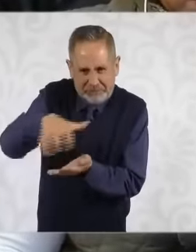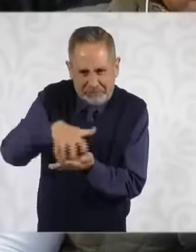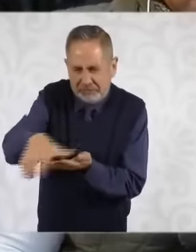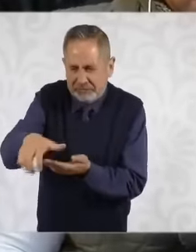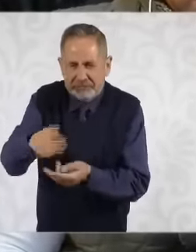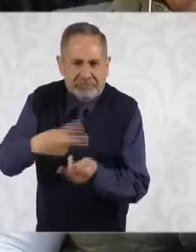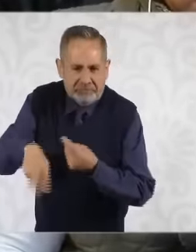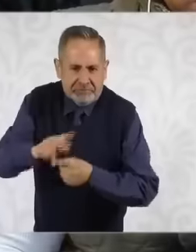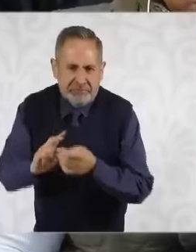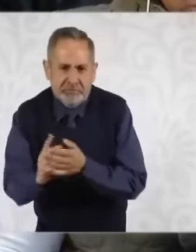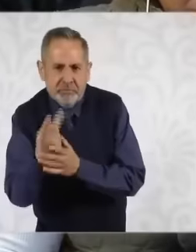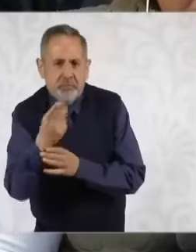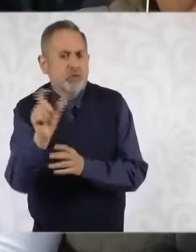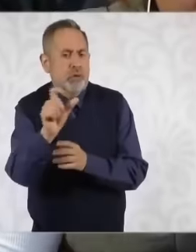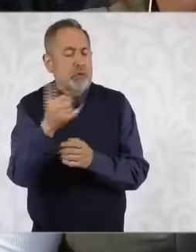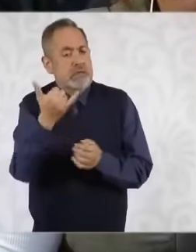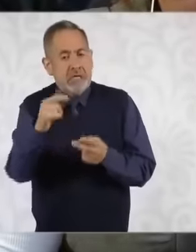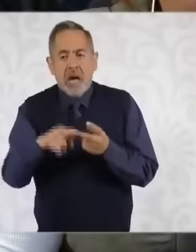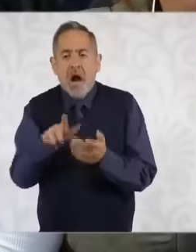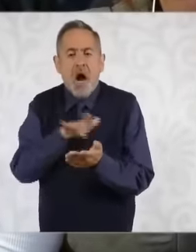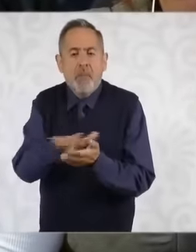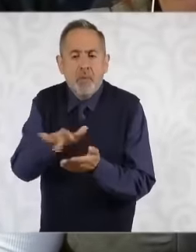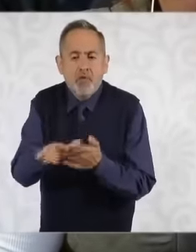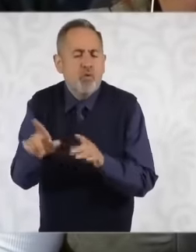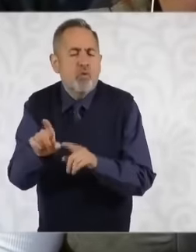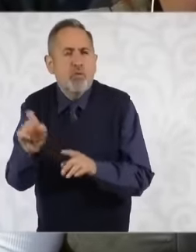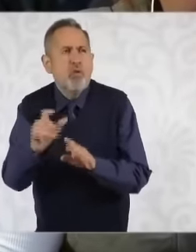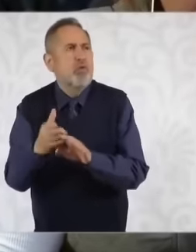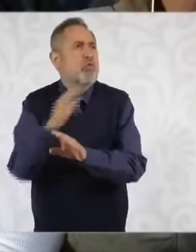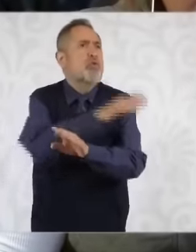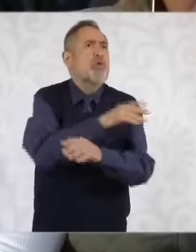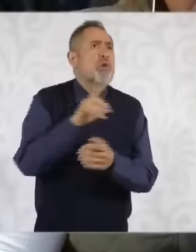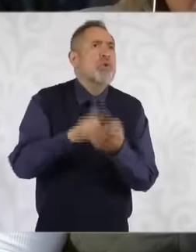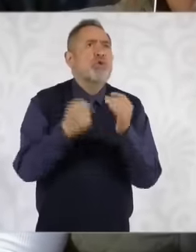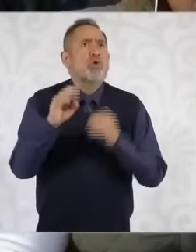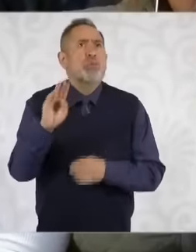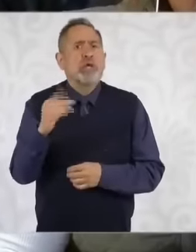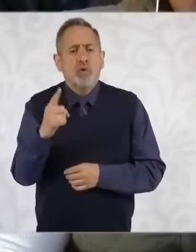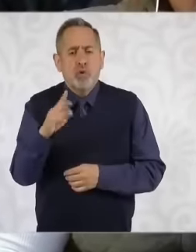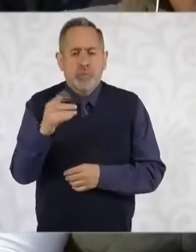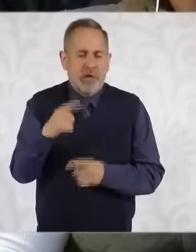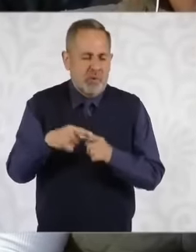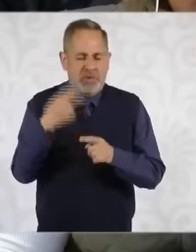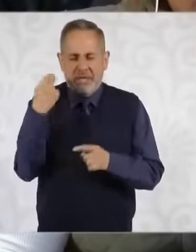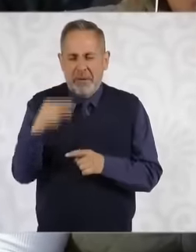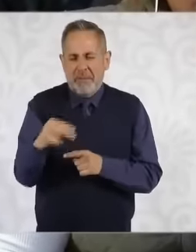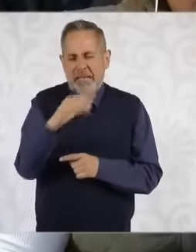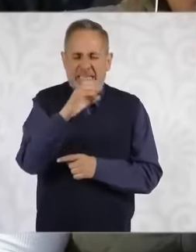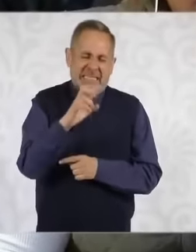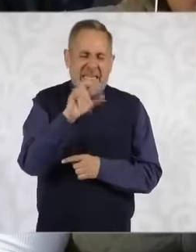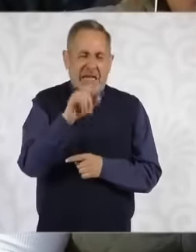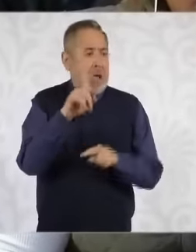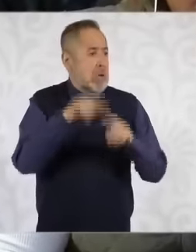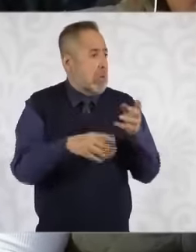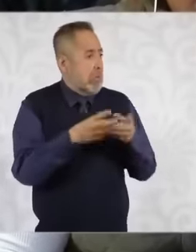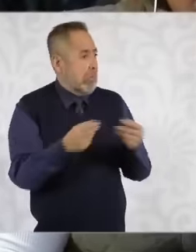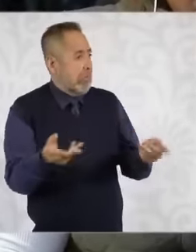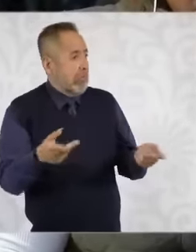marketing support that in 91 90 when I was on this topic It was called cerca, it disappeared after